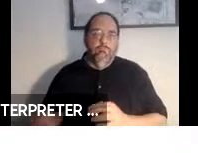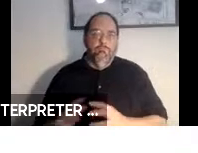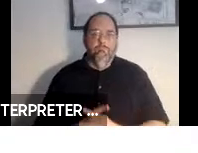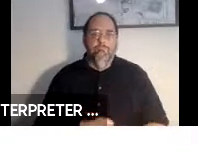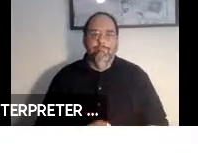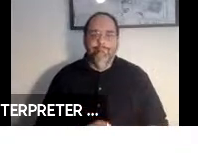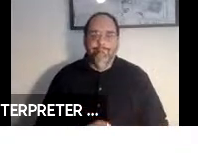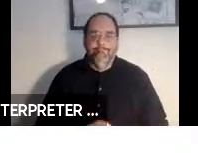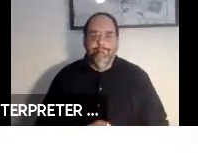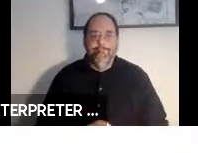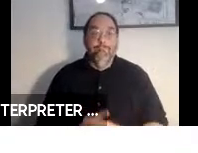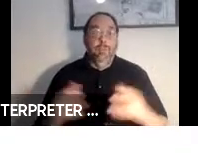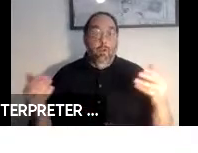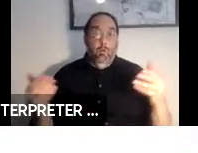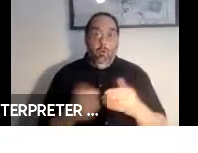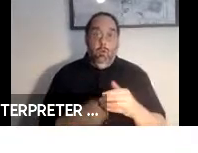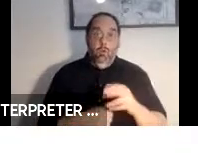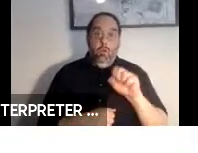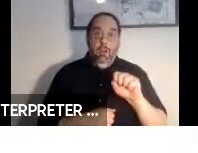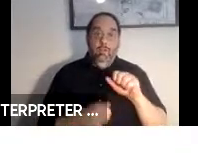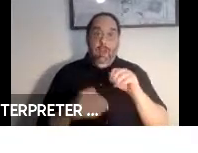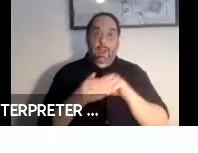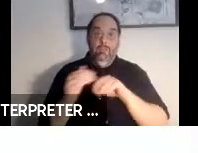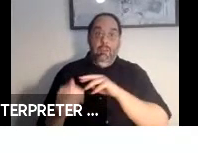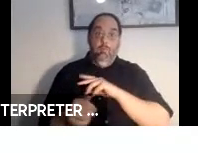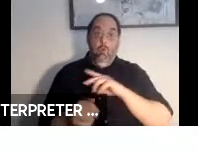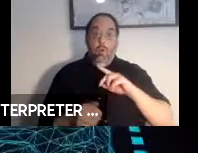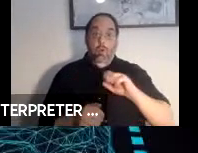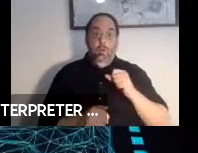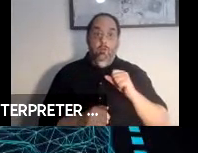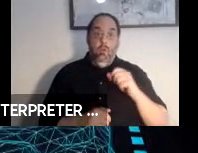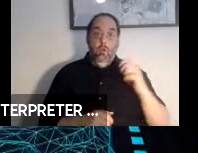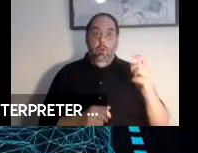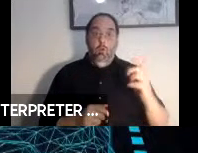Rose Marie Bunales: Welcome to the U.S. Access Board's forum entitled